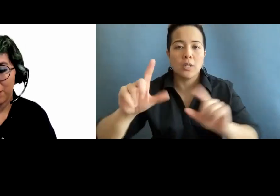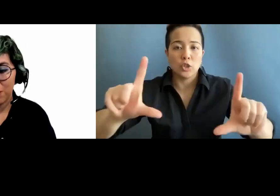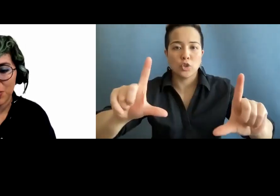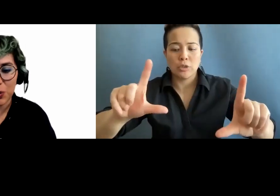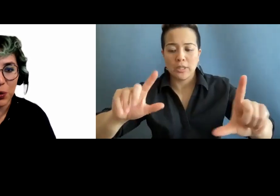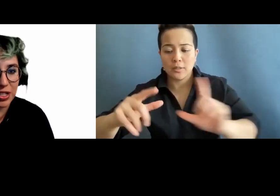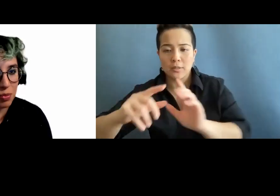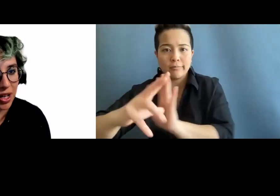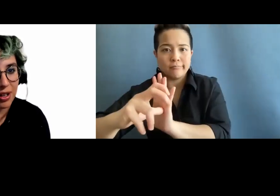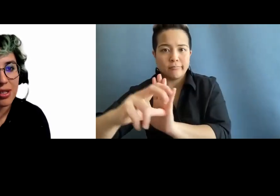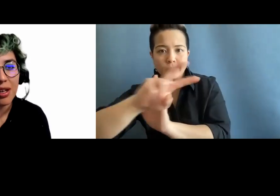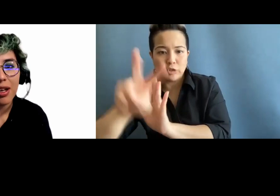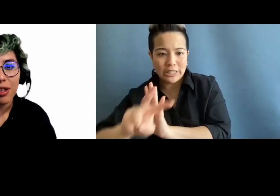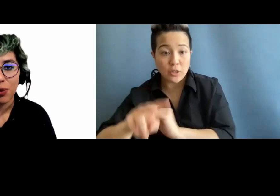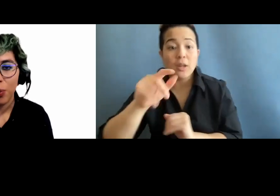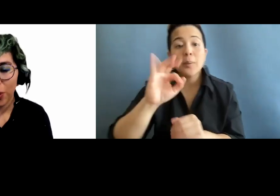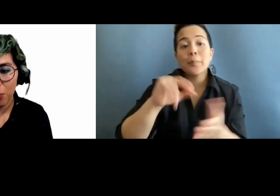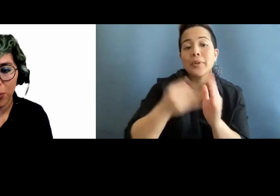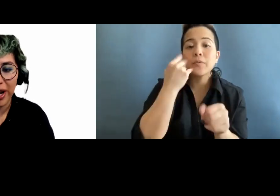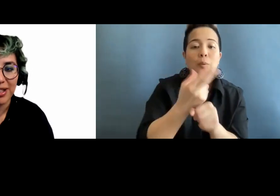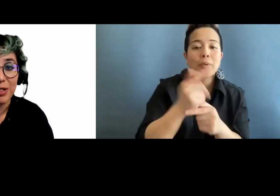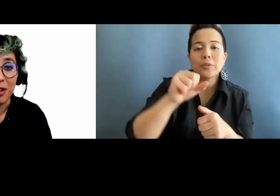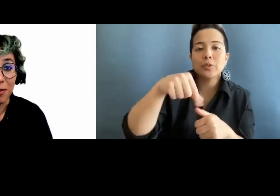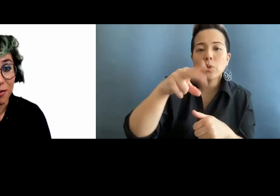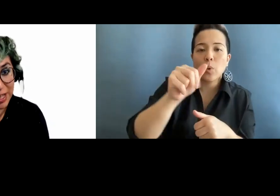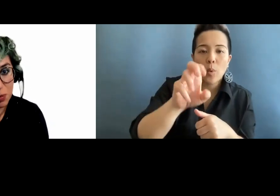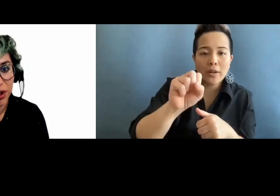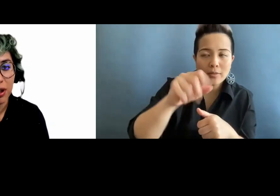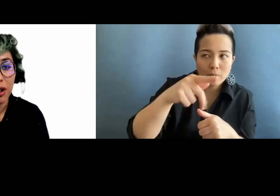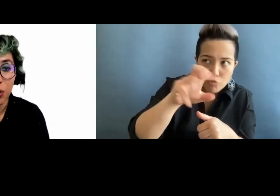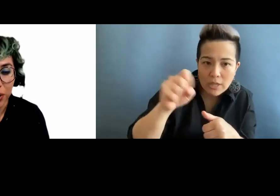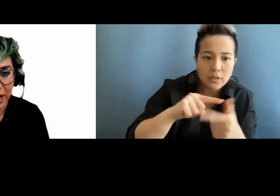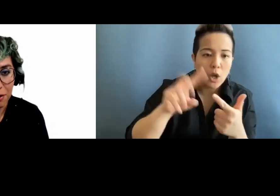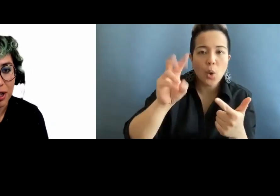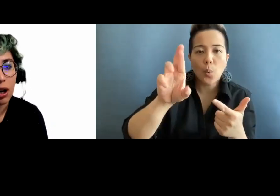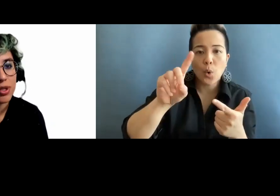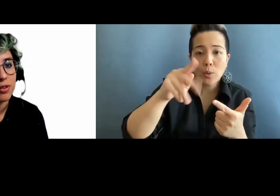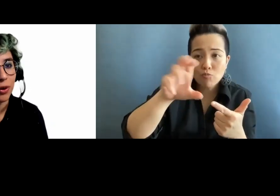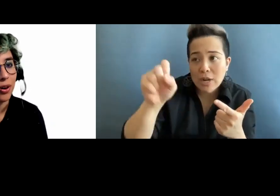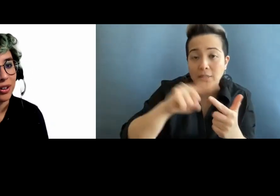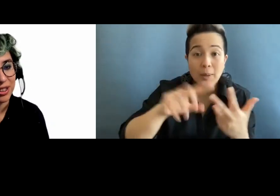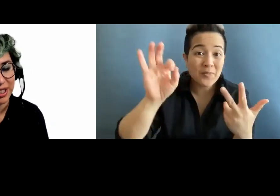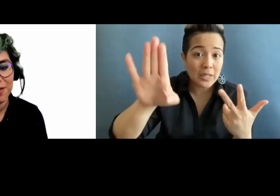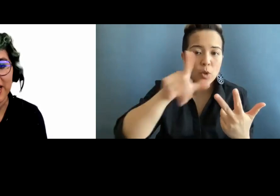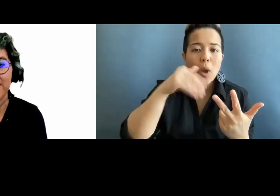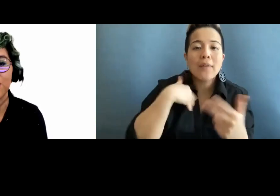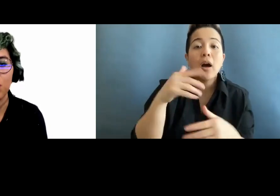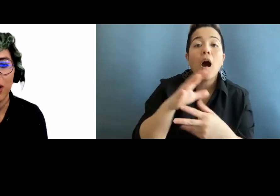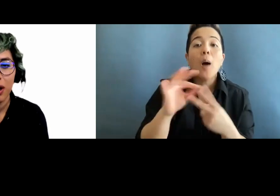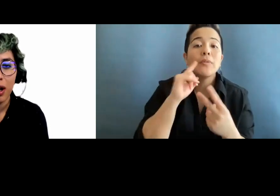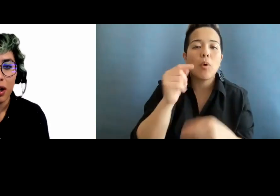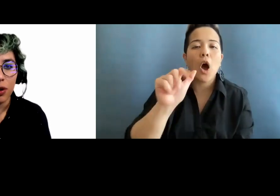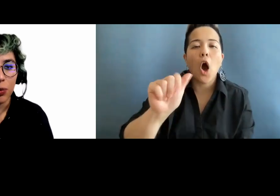from Squarespace to WordPress to even Facebook, you will have the option for alternative text.